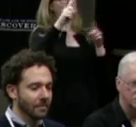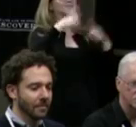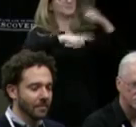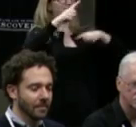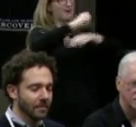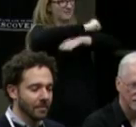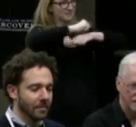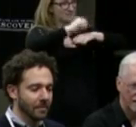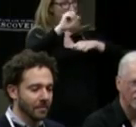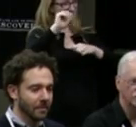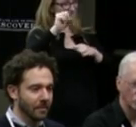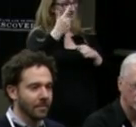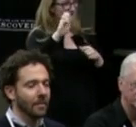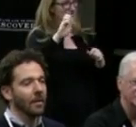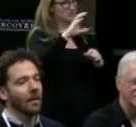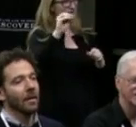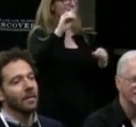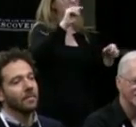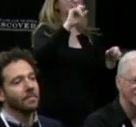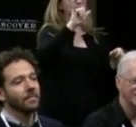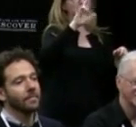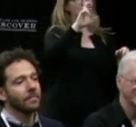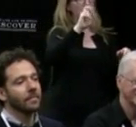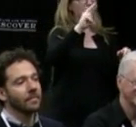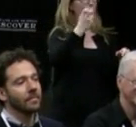and Tyrone Giordano from Dog & Pony as well.